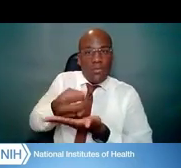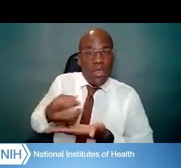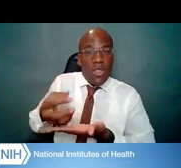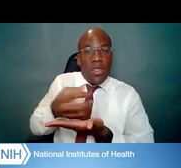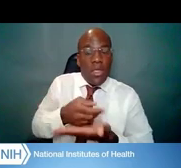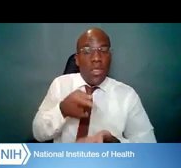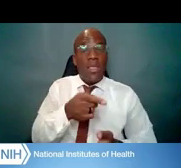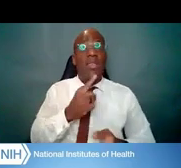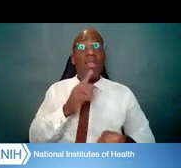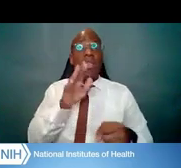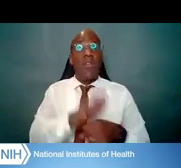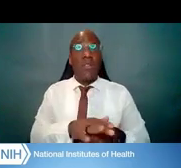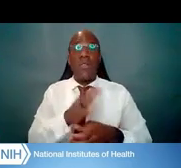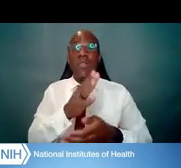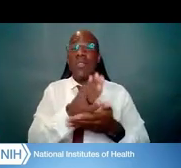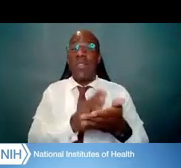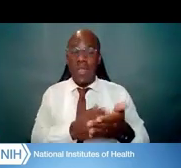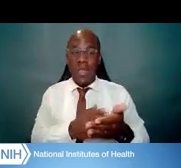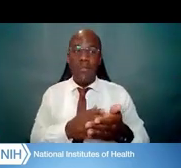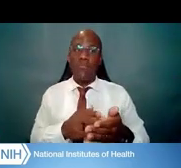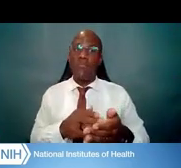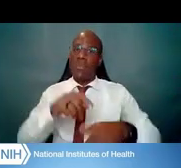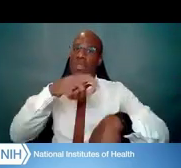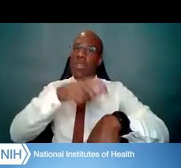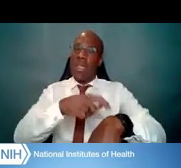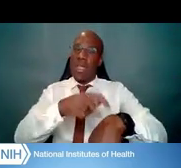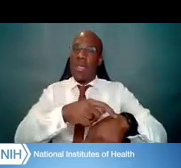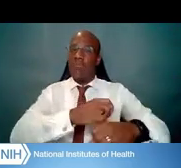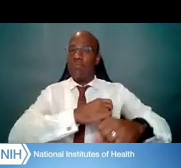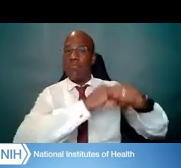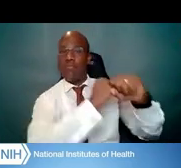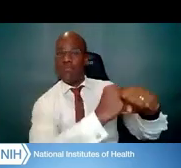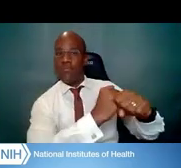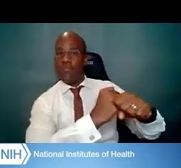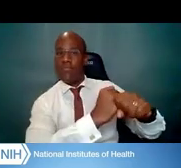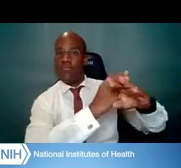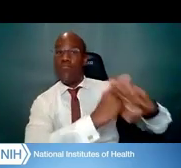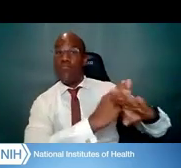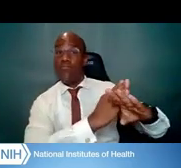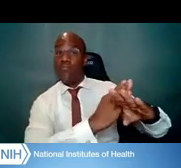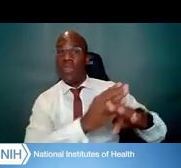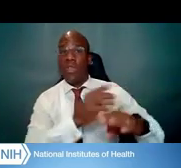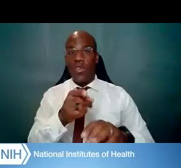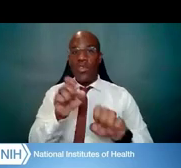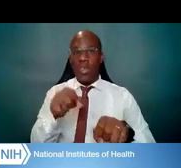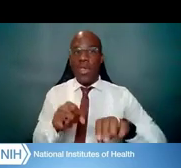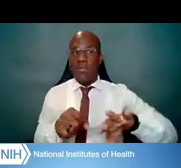of protected time for you to engage in research and research-related activities